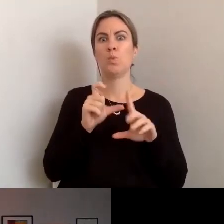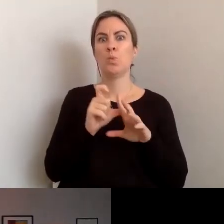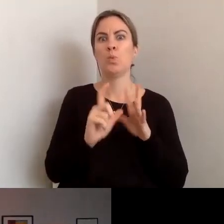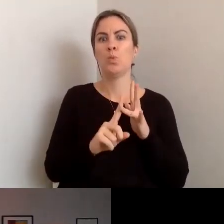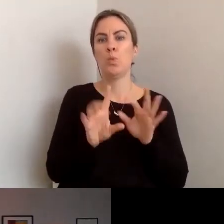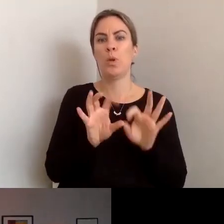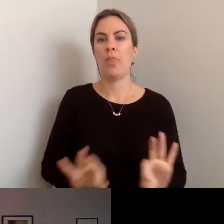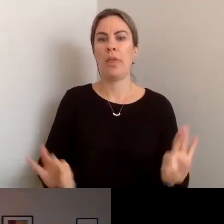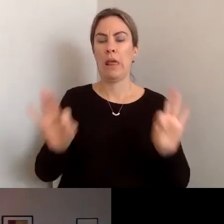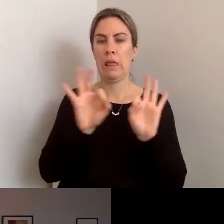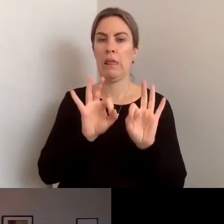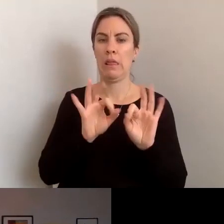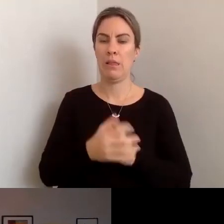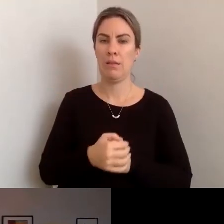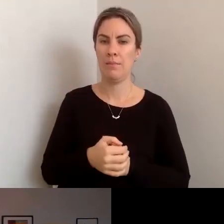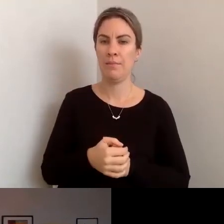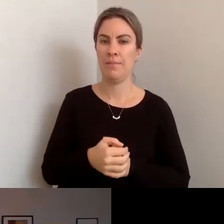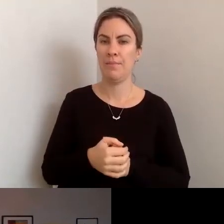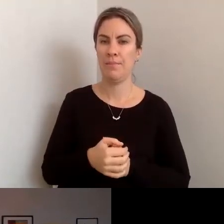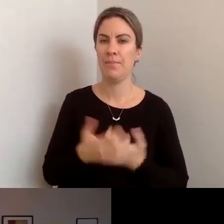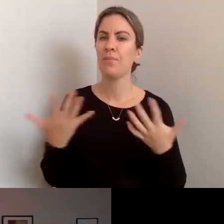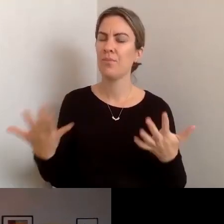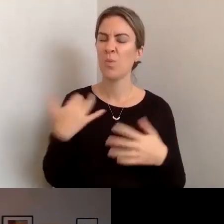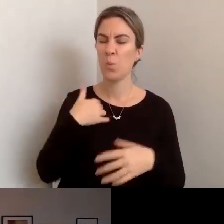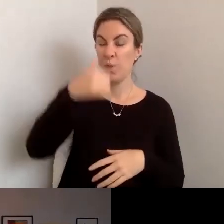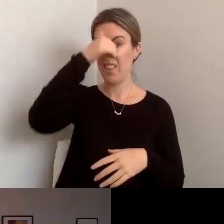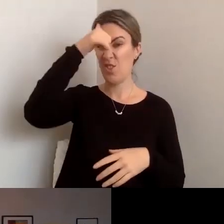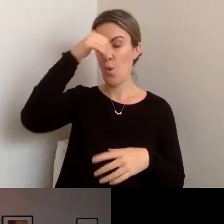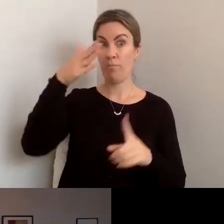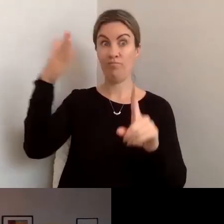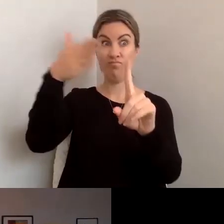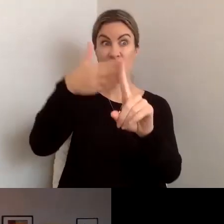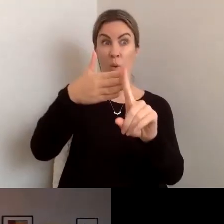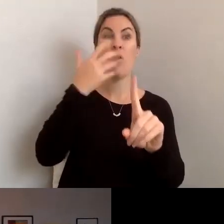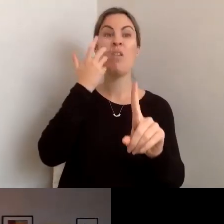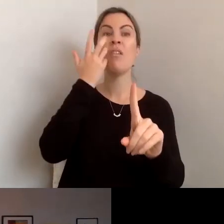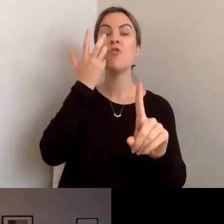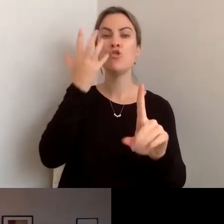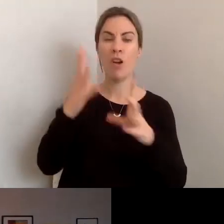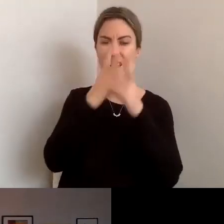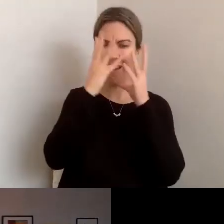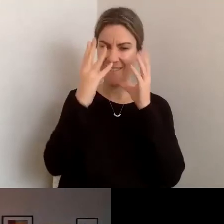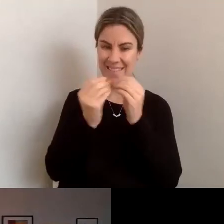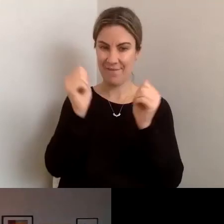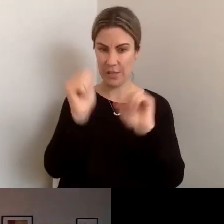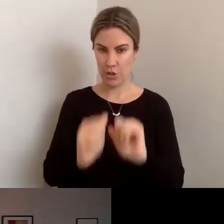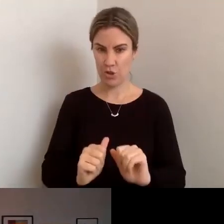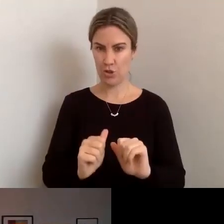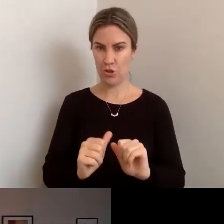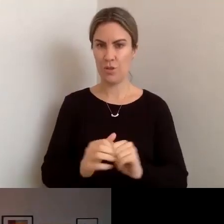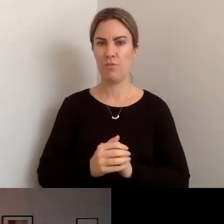we know our objective is that we get everything done, but it might be a